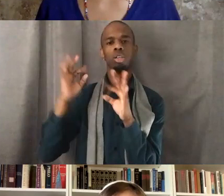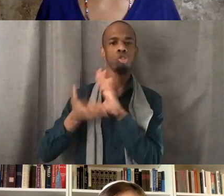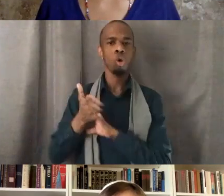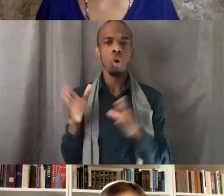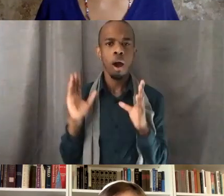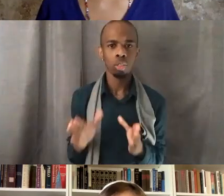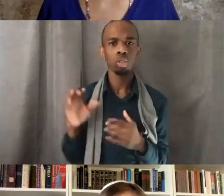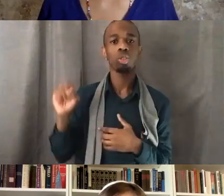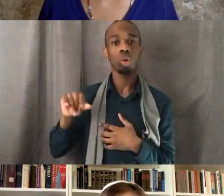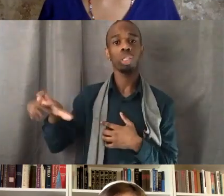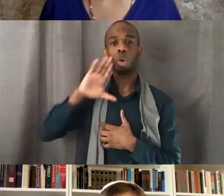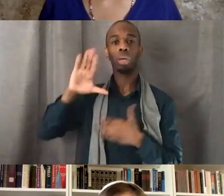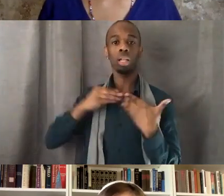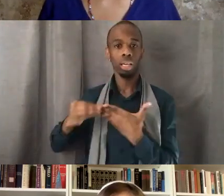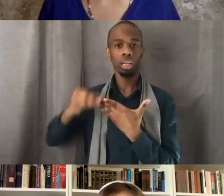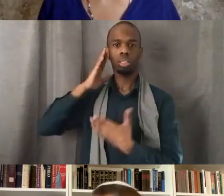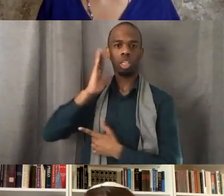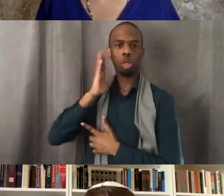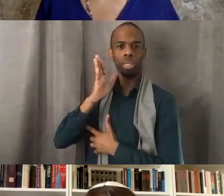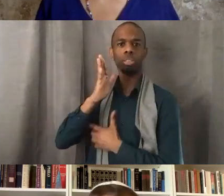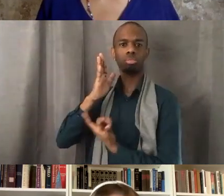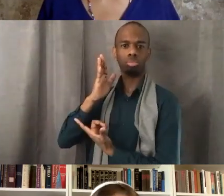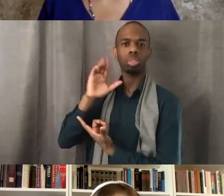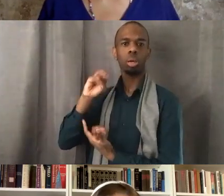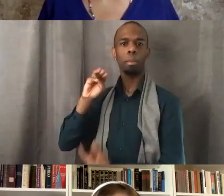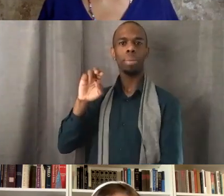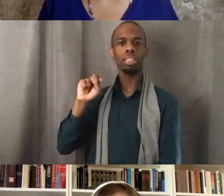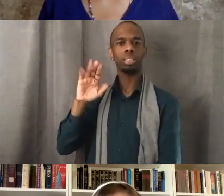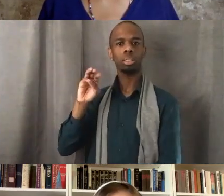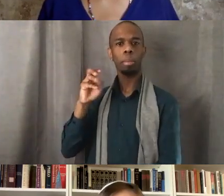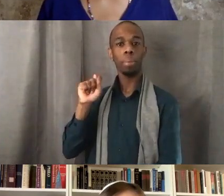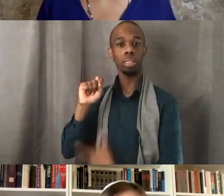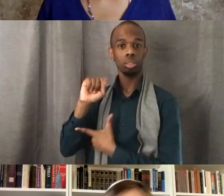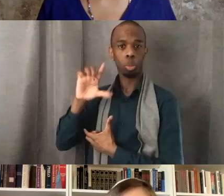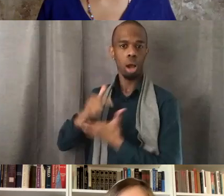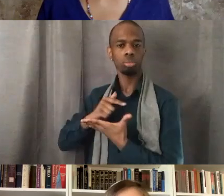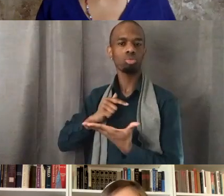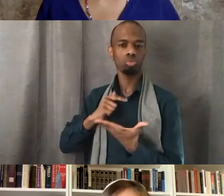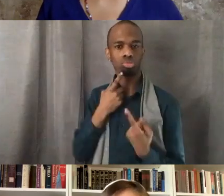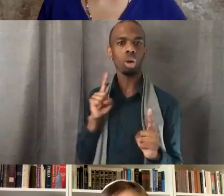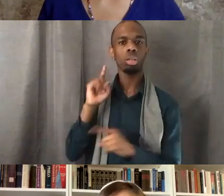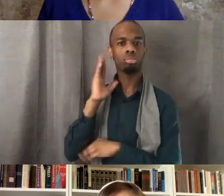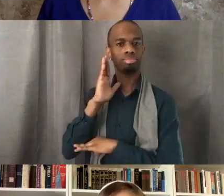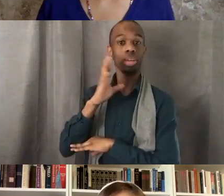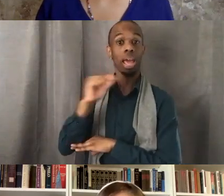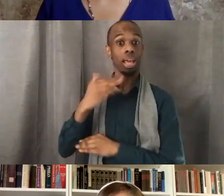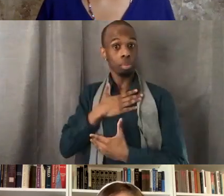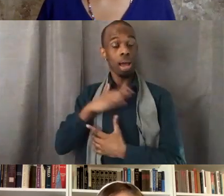so it's gonna be an amazing commencement, I'm really excited and it's my 20th anniversary of graduating from Wellesley.